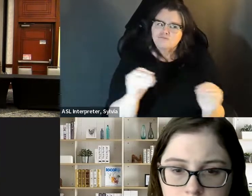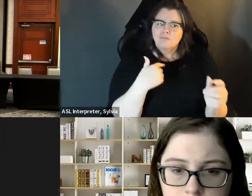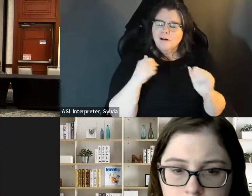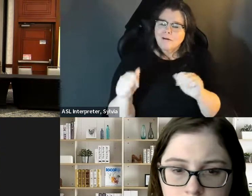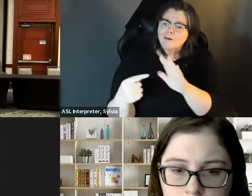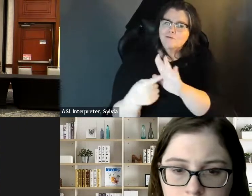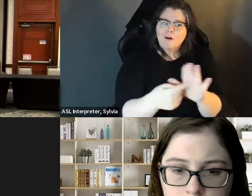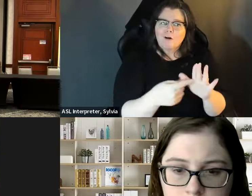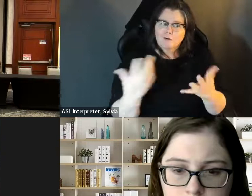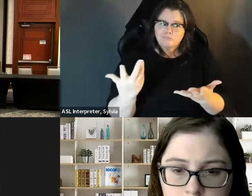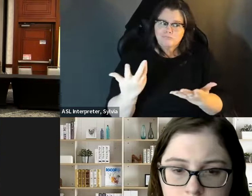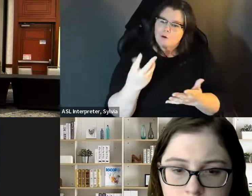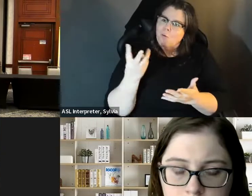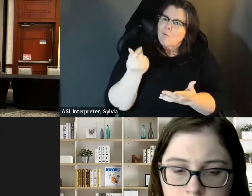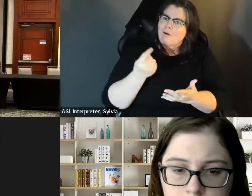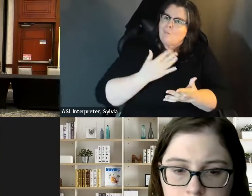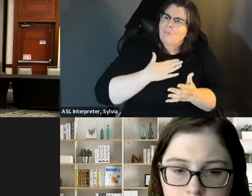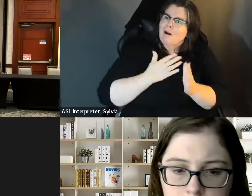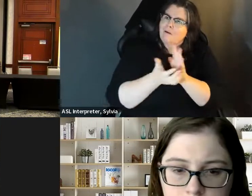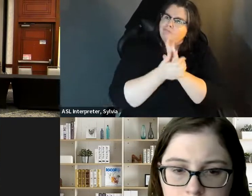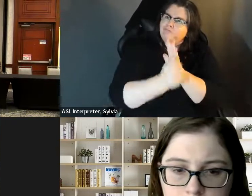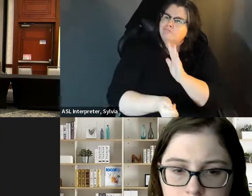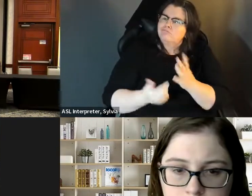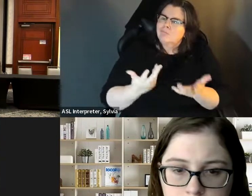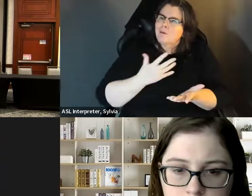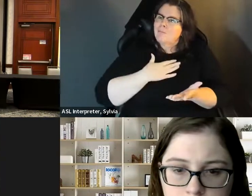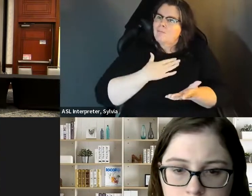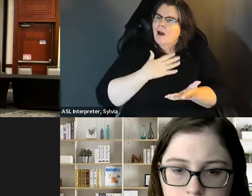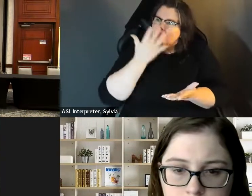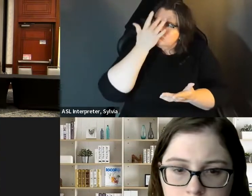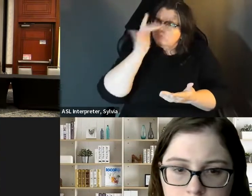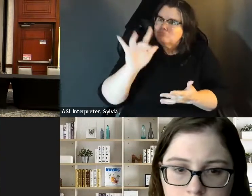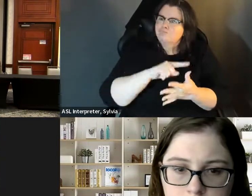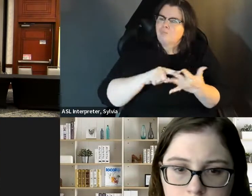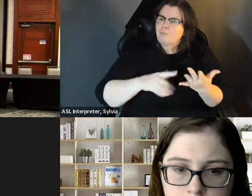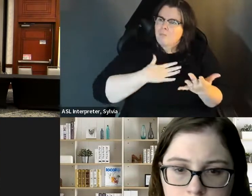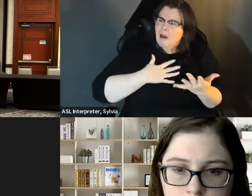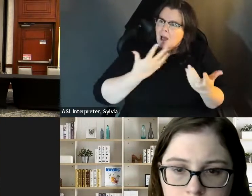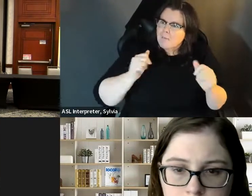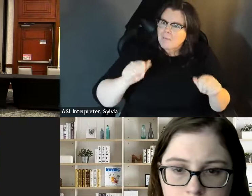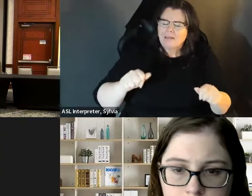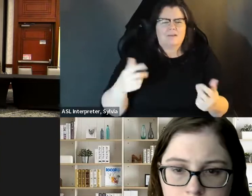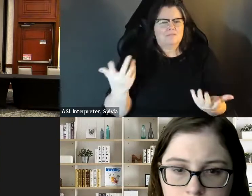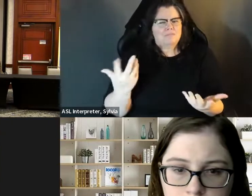in the community, I think it's very easy for you to be able What we can Do You know that we all have our abilities. to educate them on what we can do, you know, that we all have Everybody in this world, and I don't care if you have disability or not.